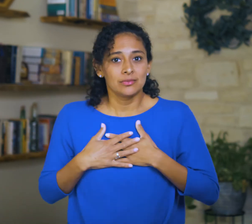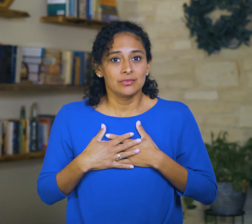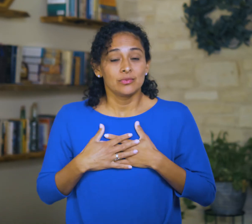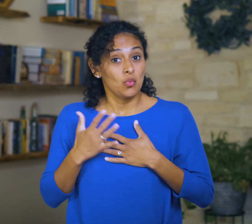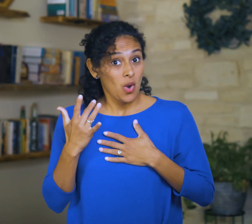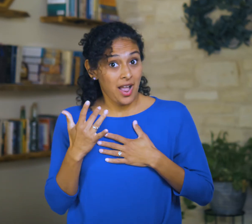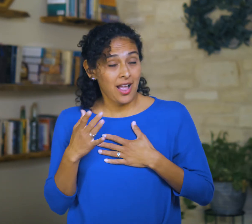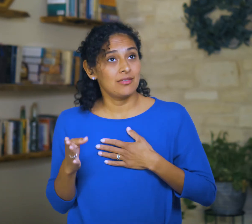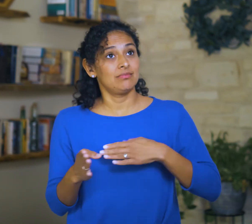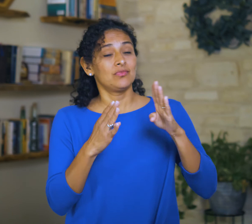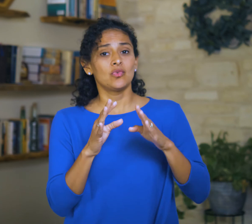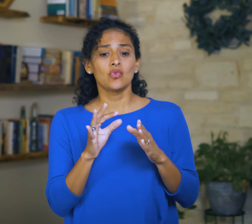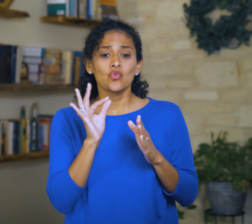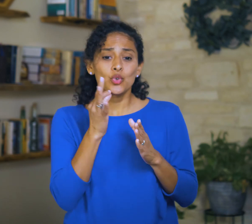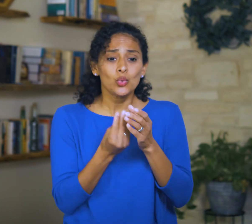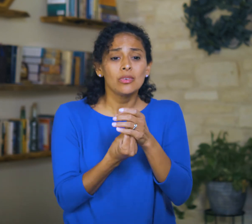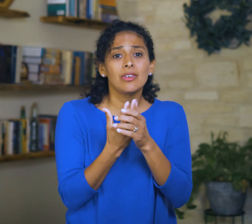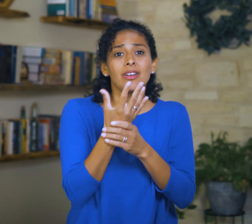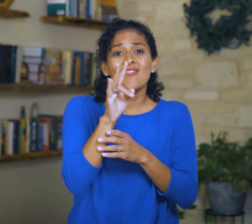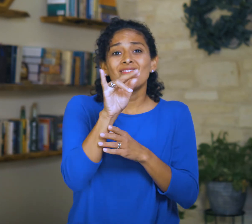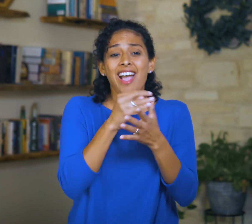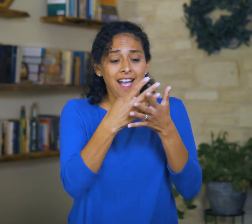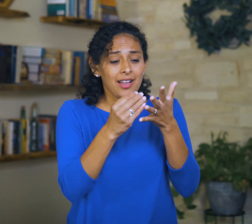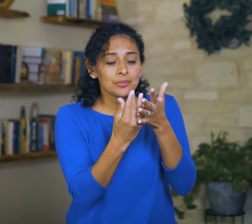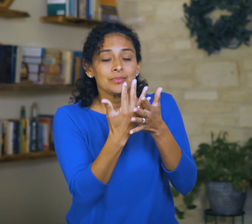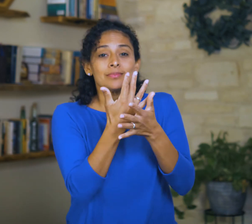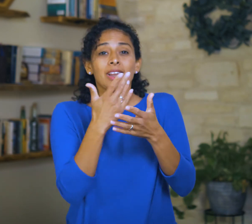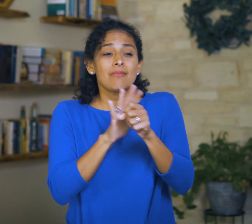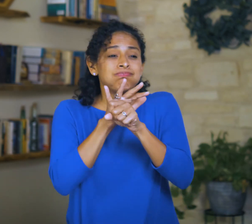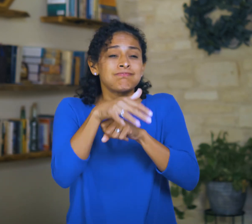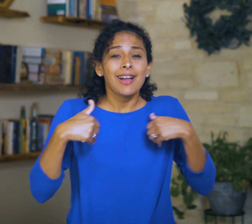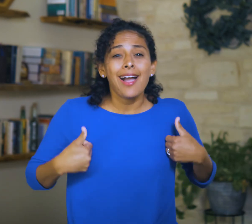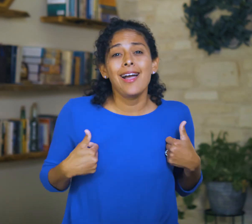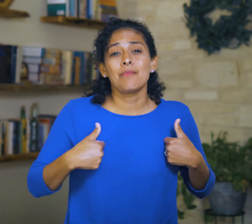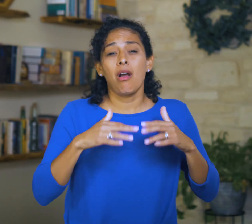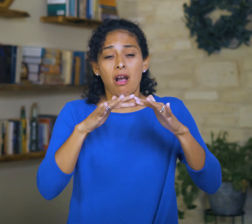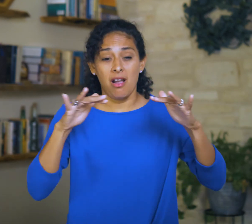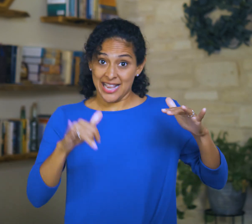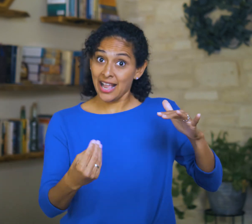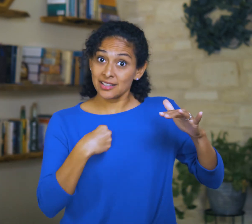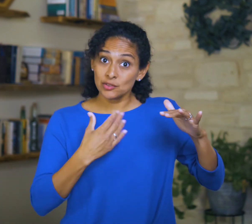Because fruitful vines and filled stalls aren’t where the joy is.